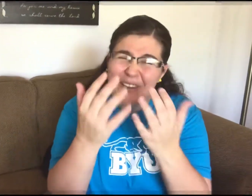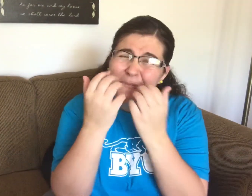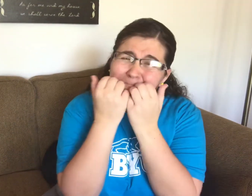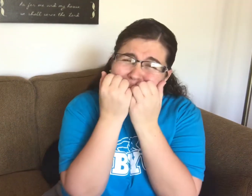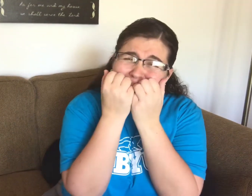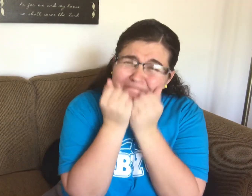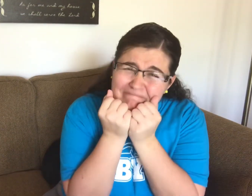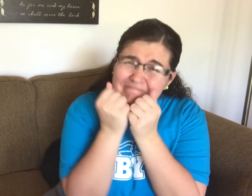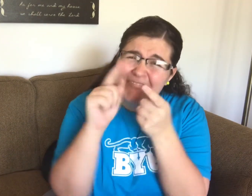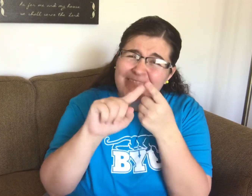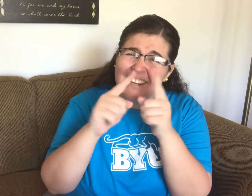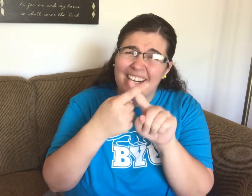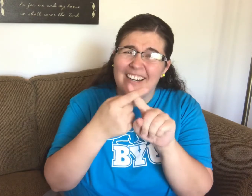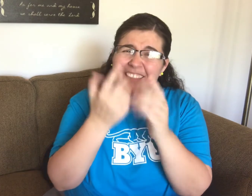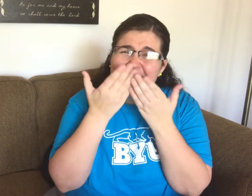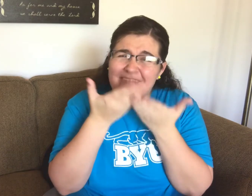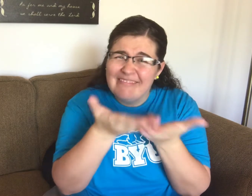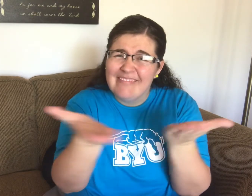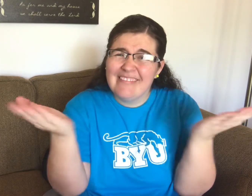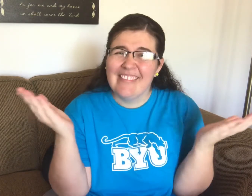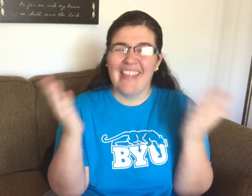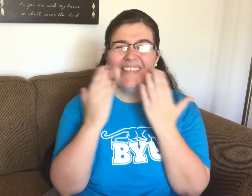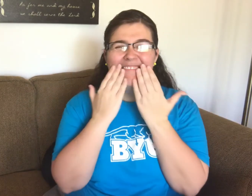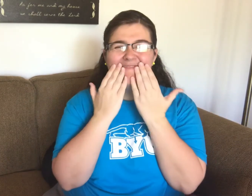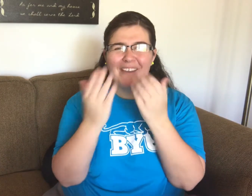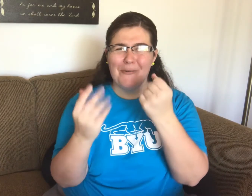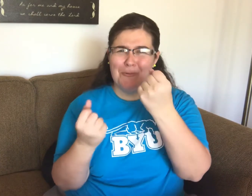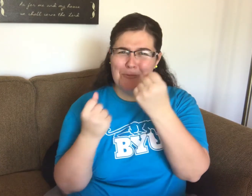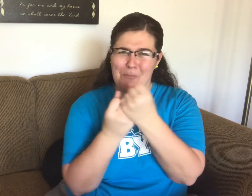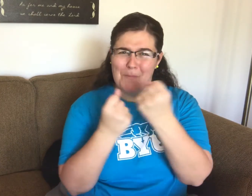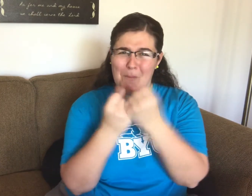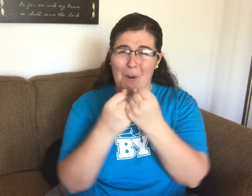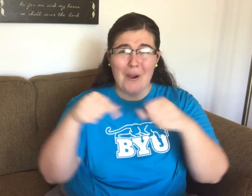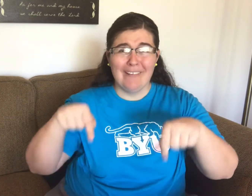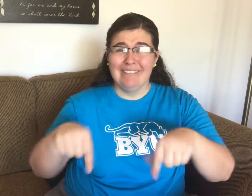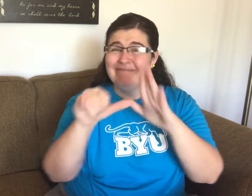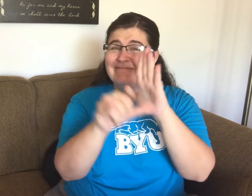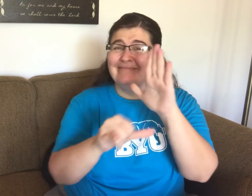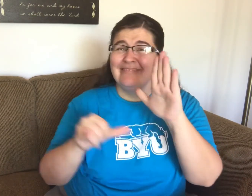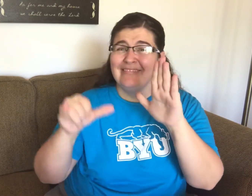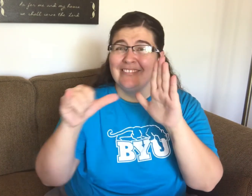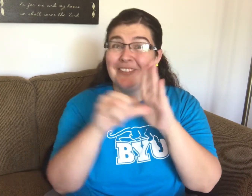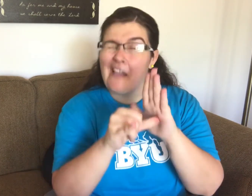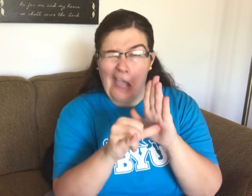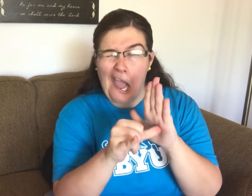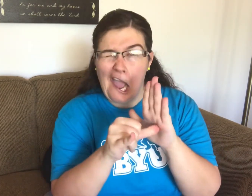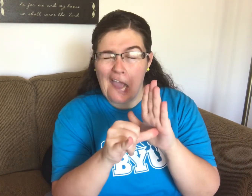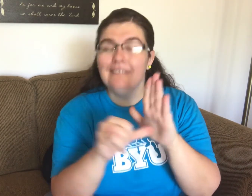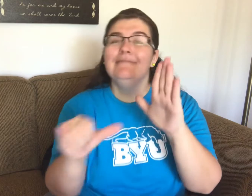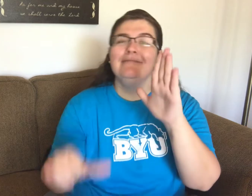Thank you dear friends for supporting my YouTube (wink,wink!)